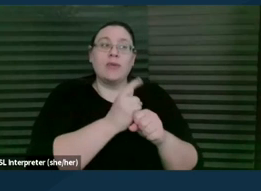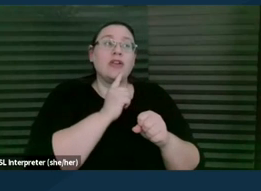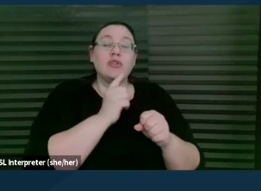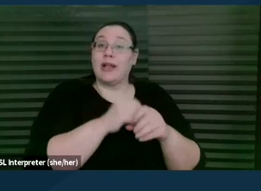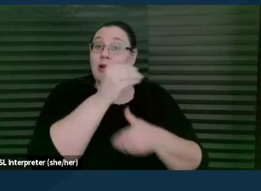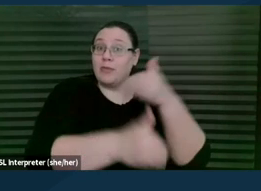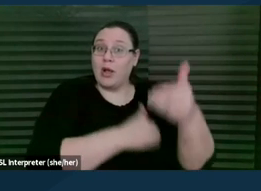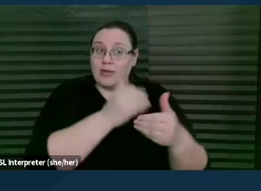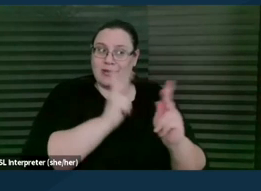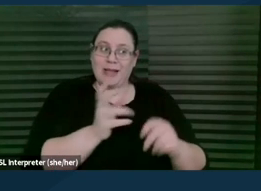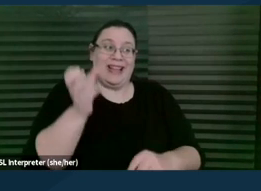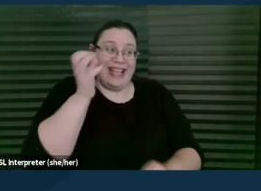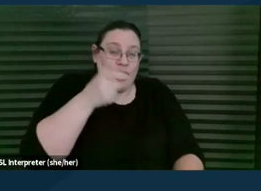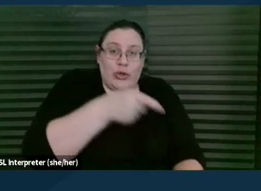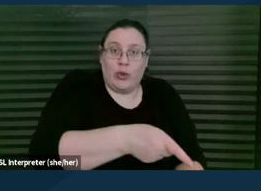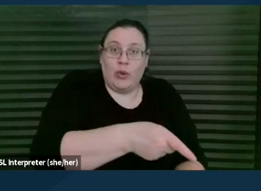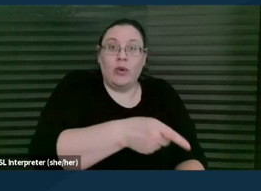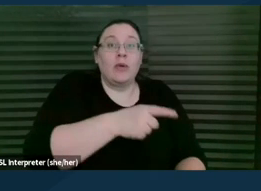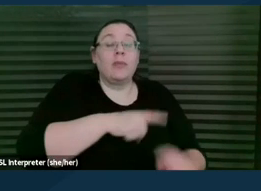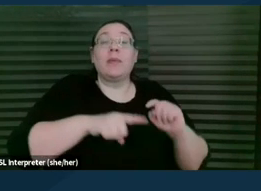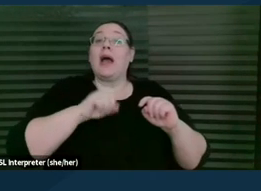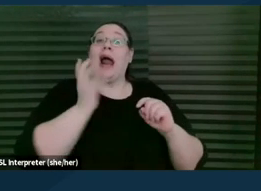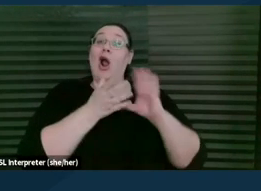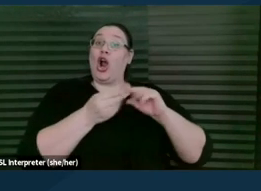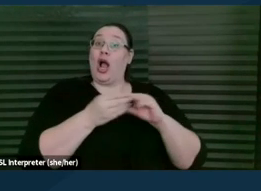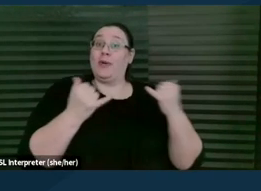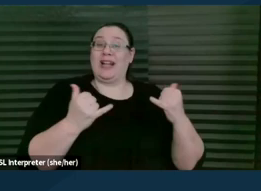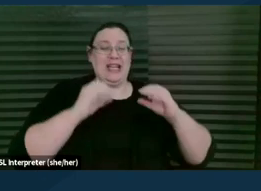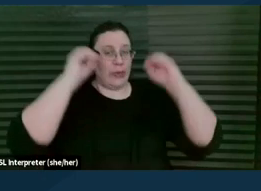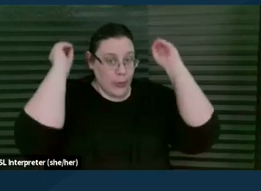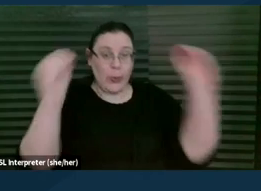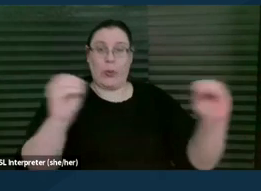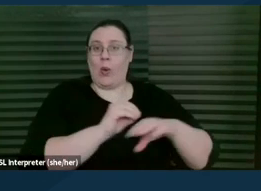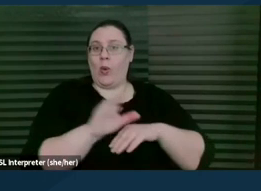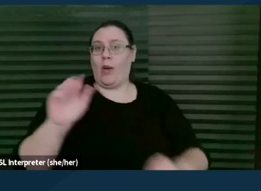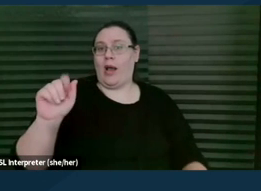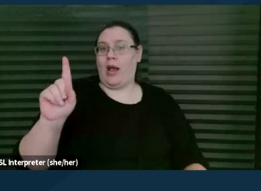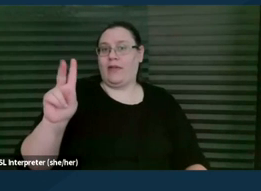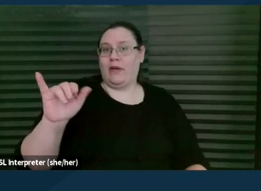But nothing that we're saying today is gonna be advice. Another common example is